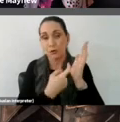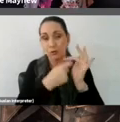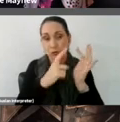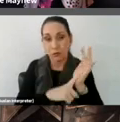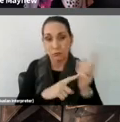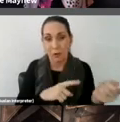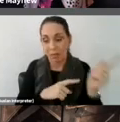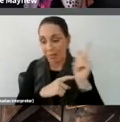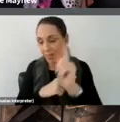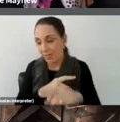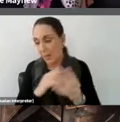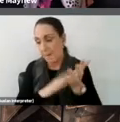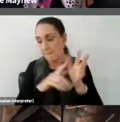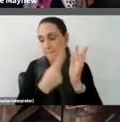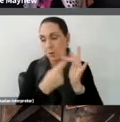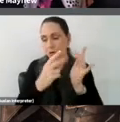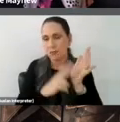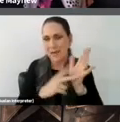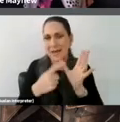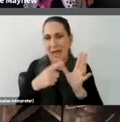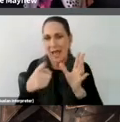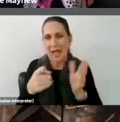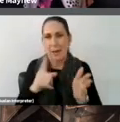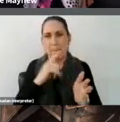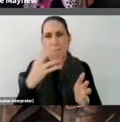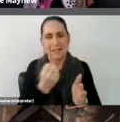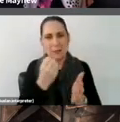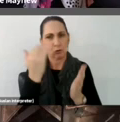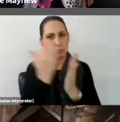specific rules for how to enter these works.